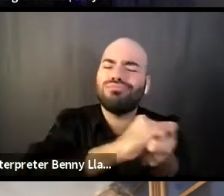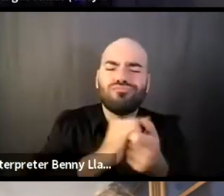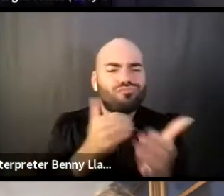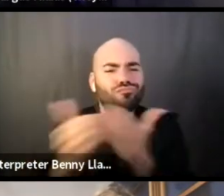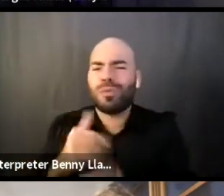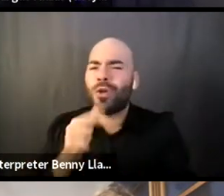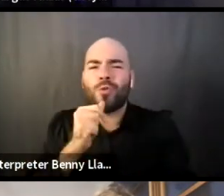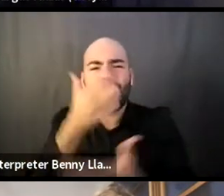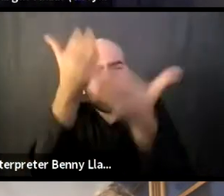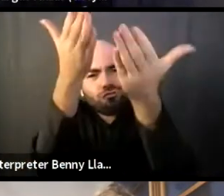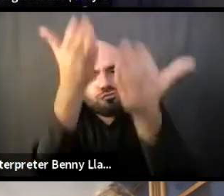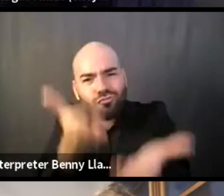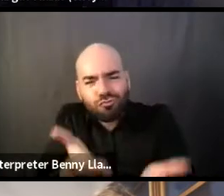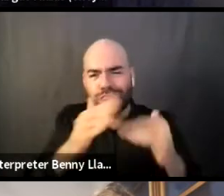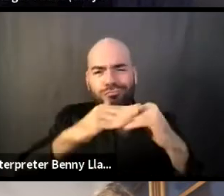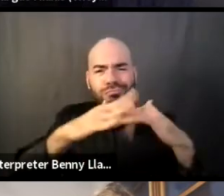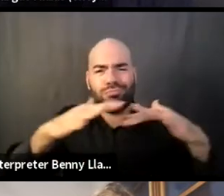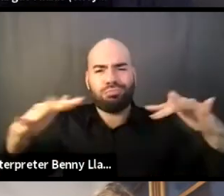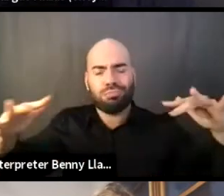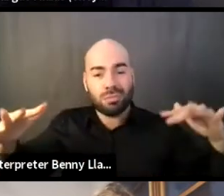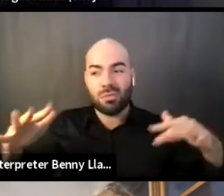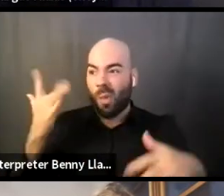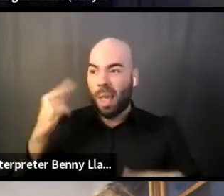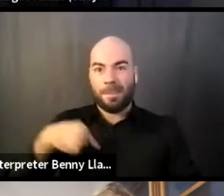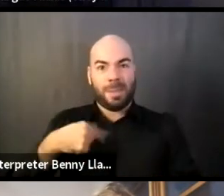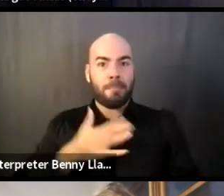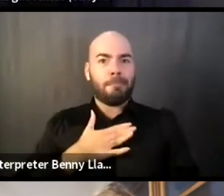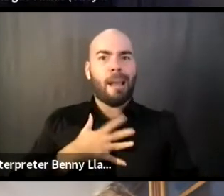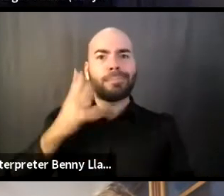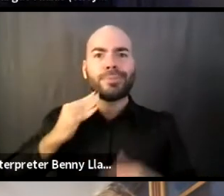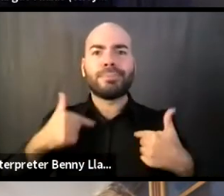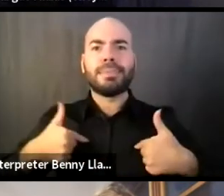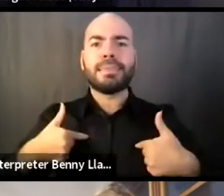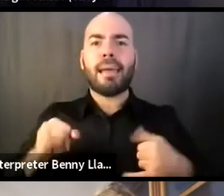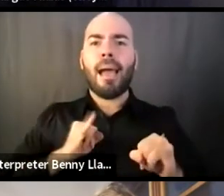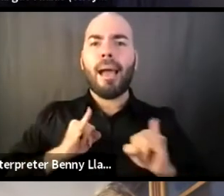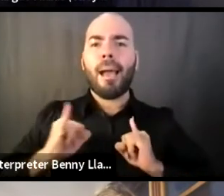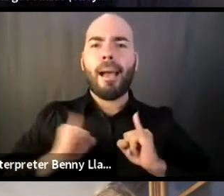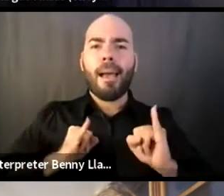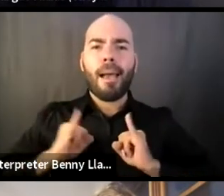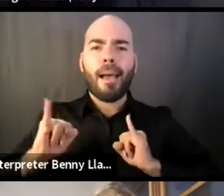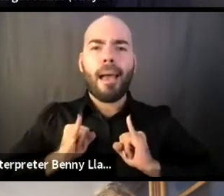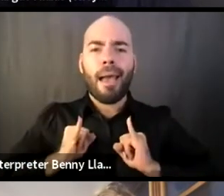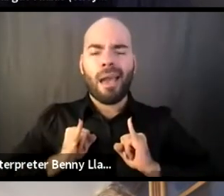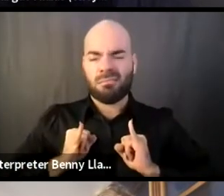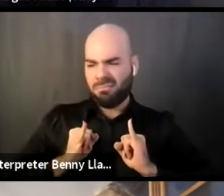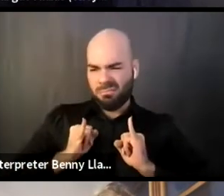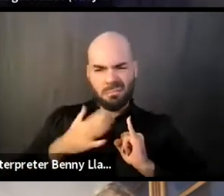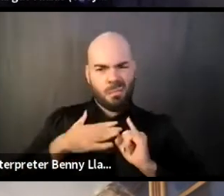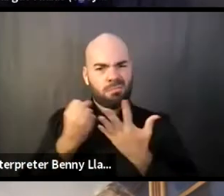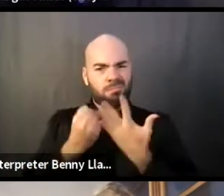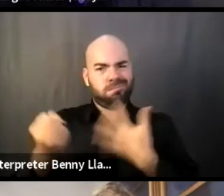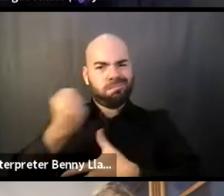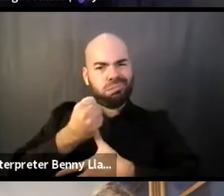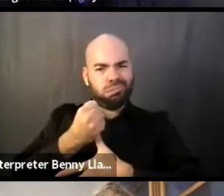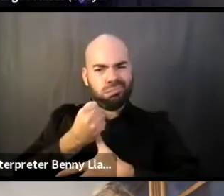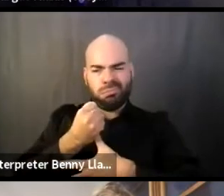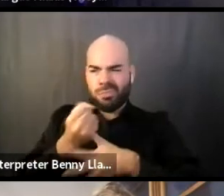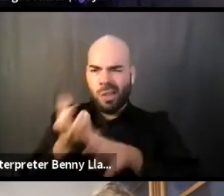like who am I to say that my one experience and my one vantage point on the world can truly encapsulate or include people